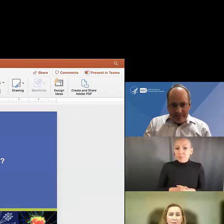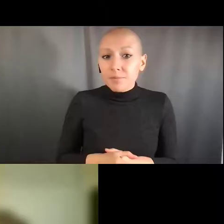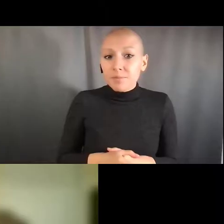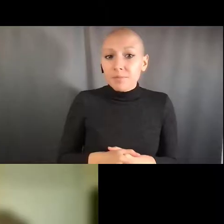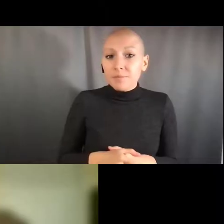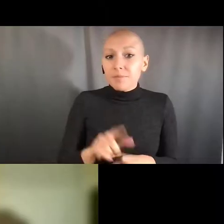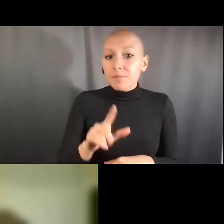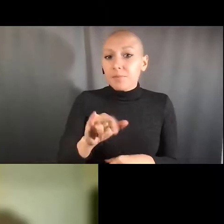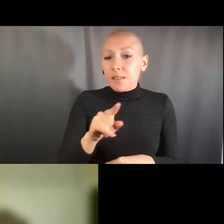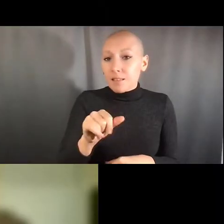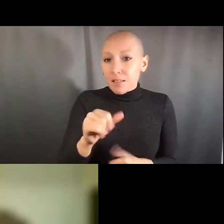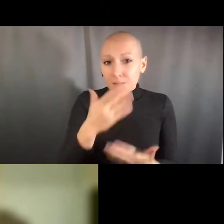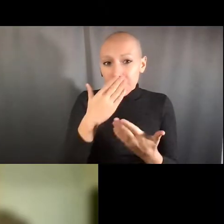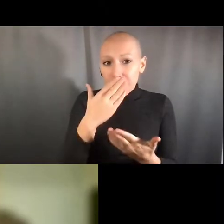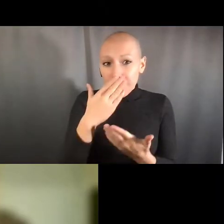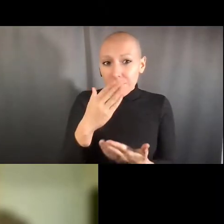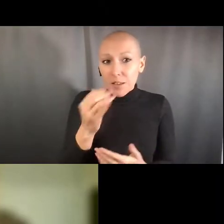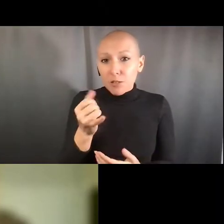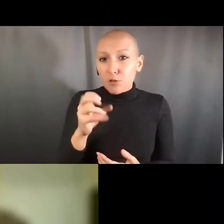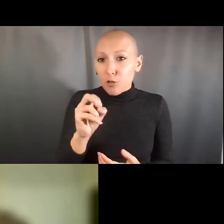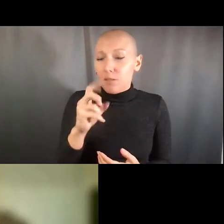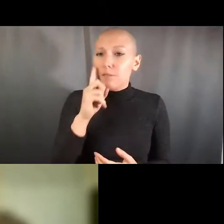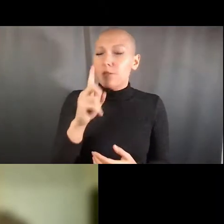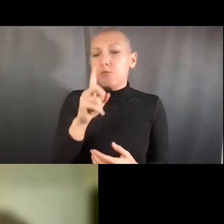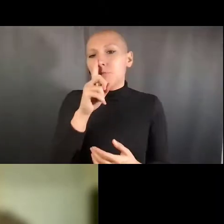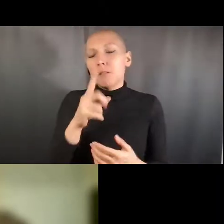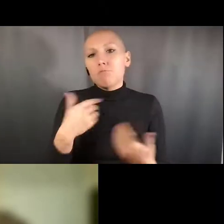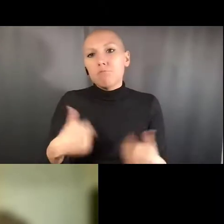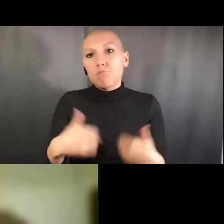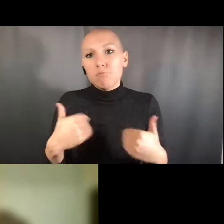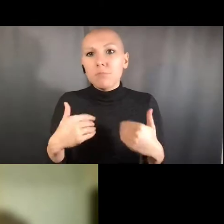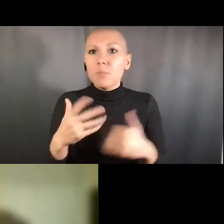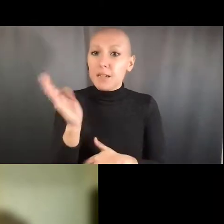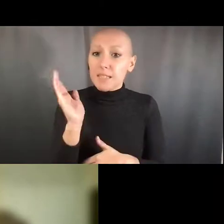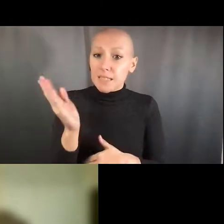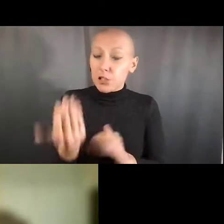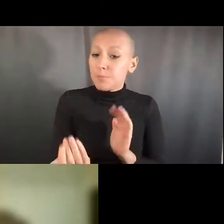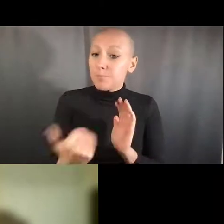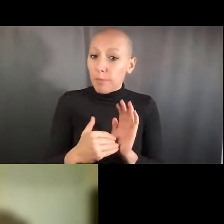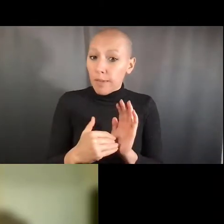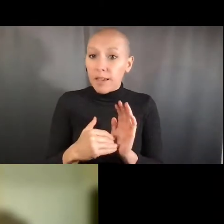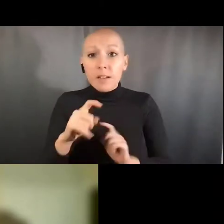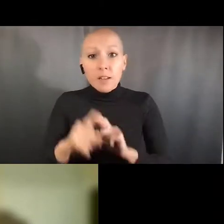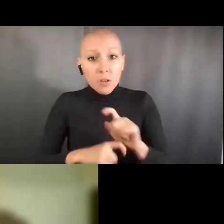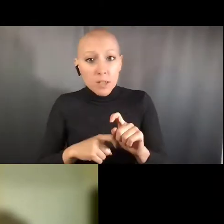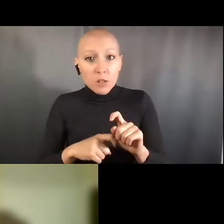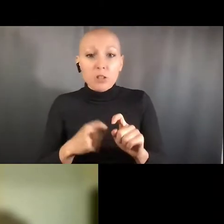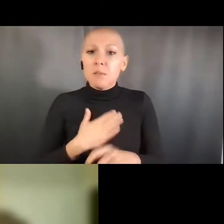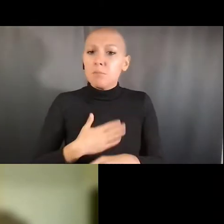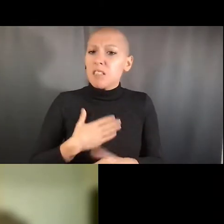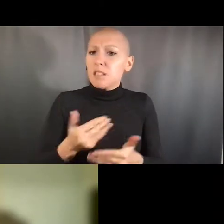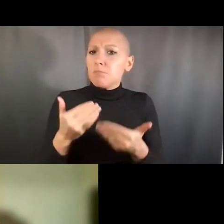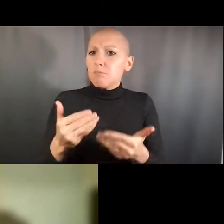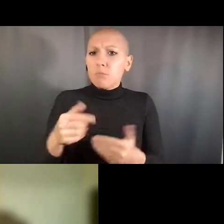the concerns could arise. You incorporate any information you have about actions that actually happened or near misses,